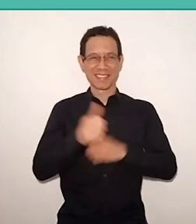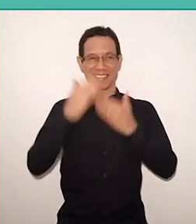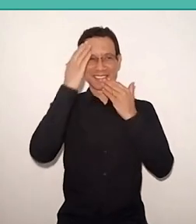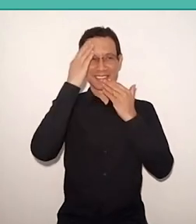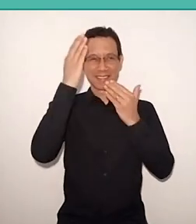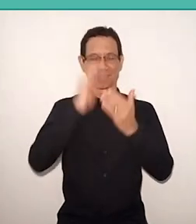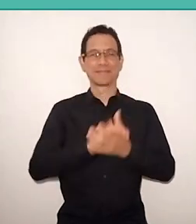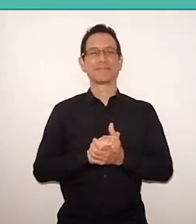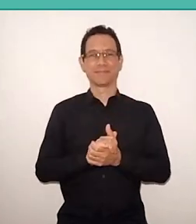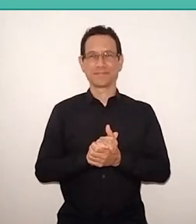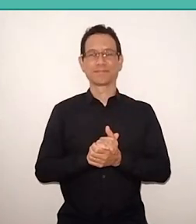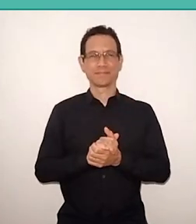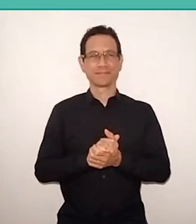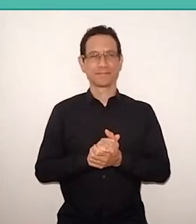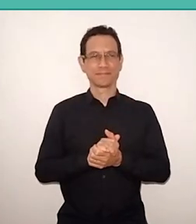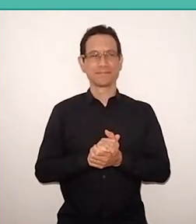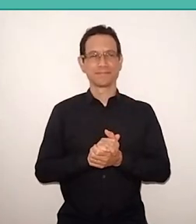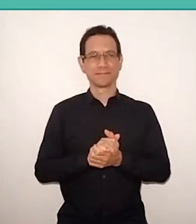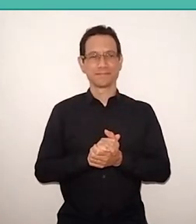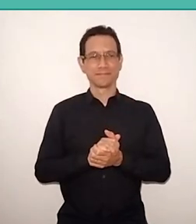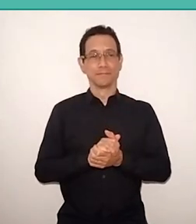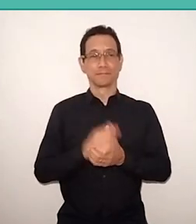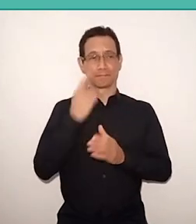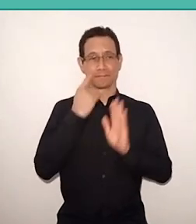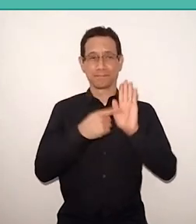Thanks to you. I'm going to introduce the three and,